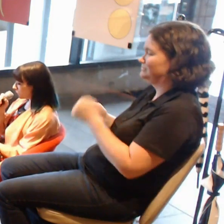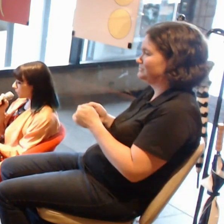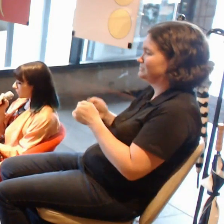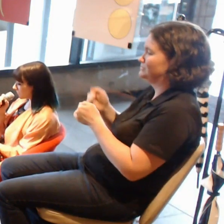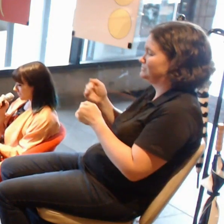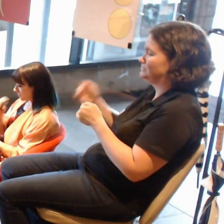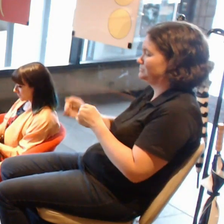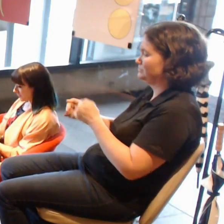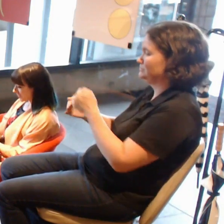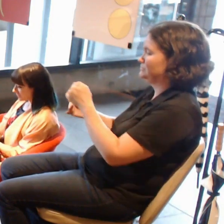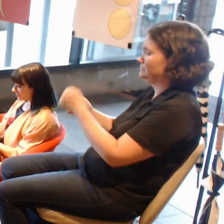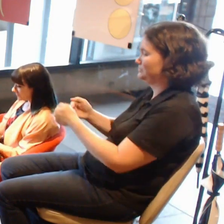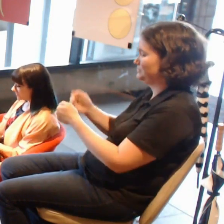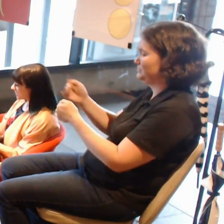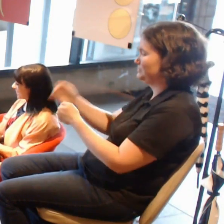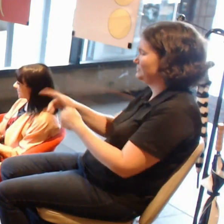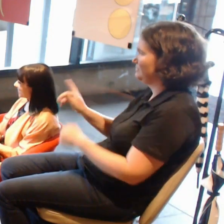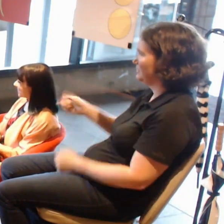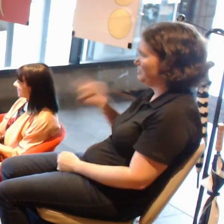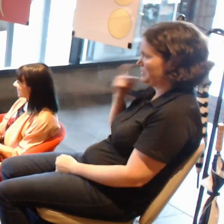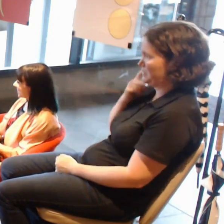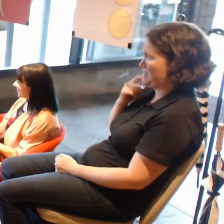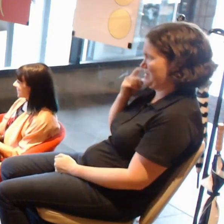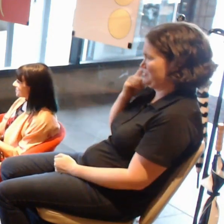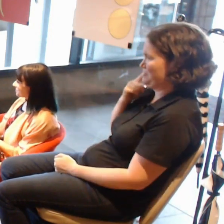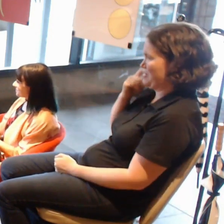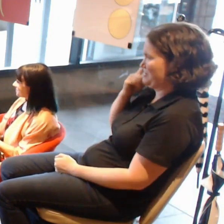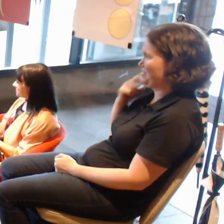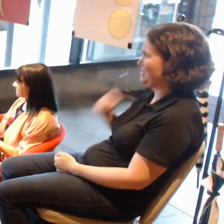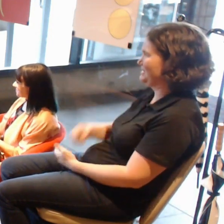I'm sure Nick is going to do some stuff.